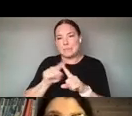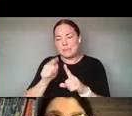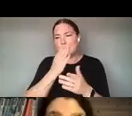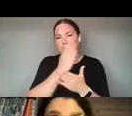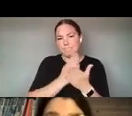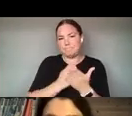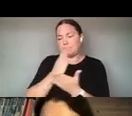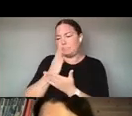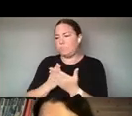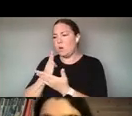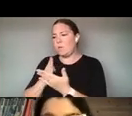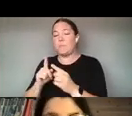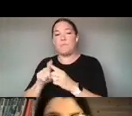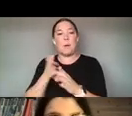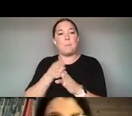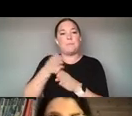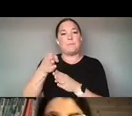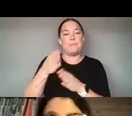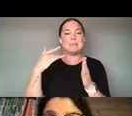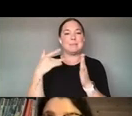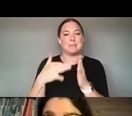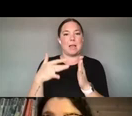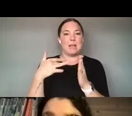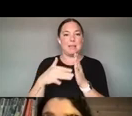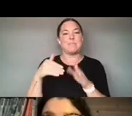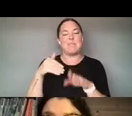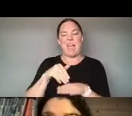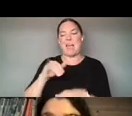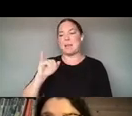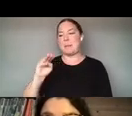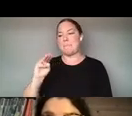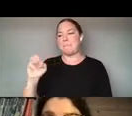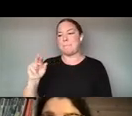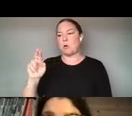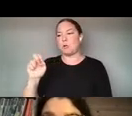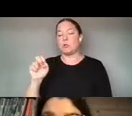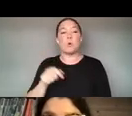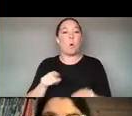AT IMMERSE. AS WELL AS MAKING A NEW REALITY WHICH IS A TOOLKIT